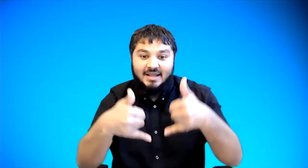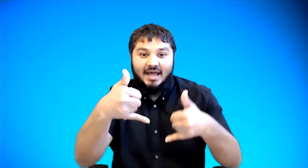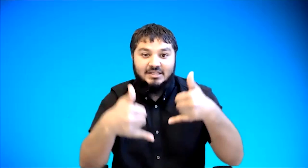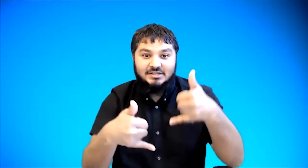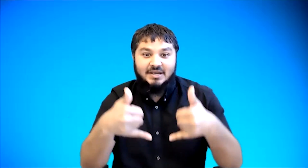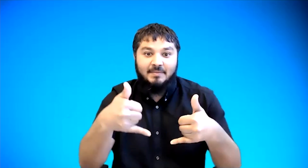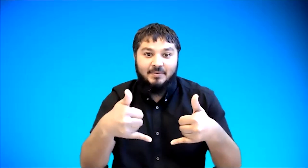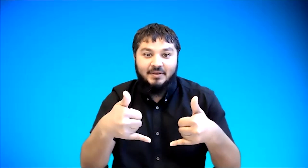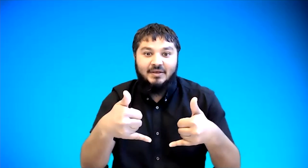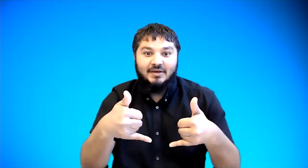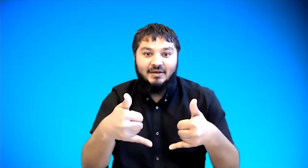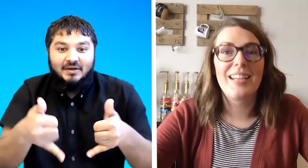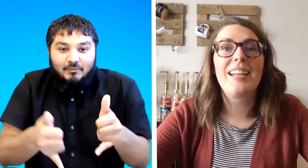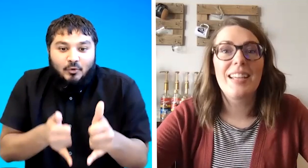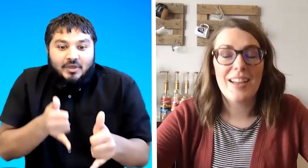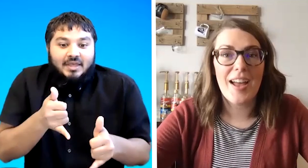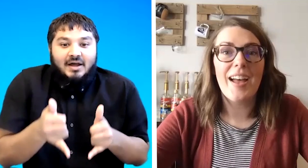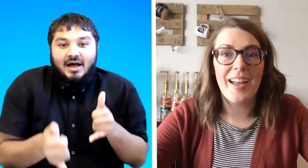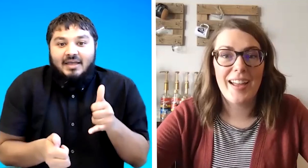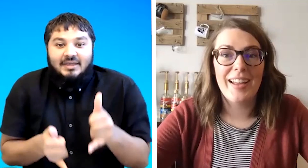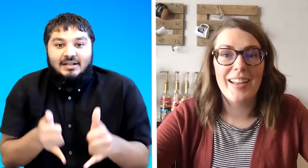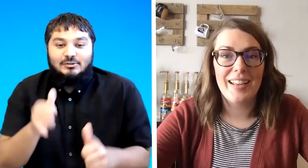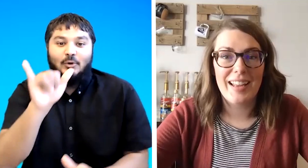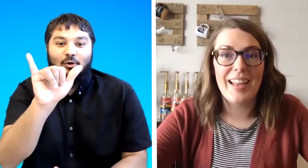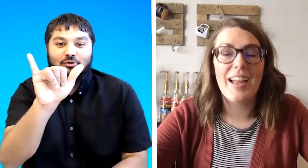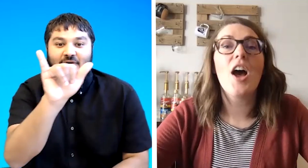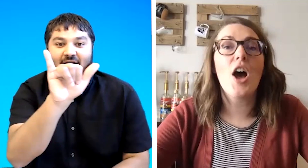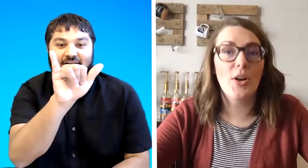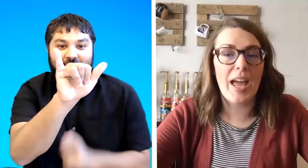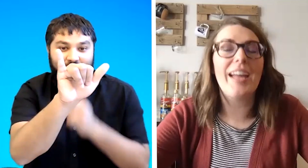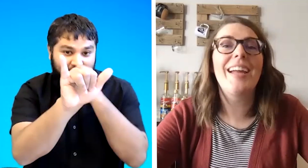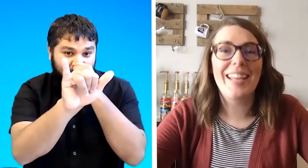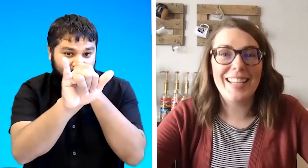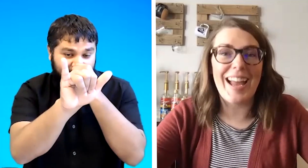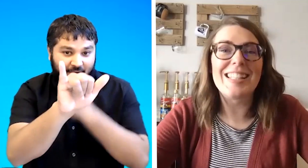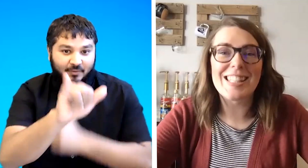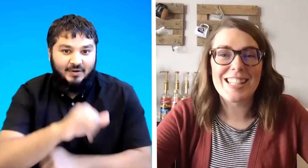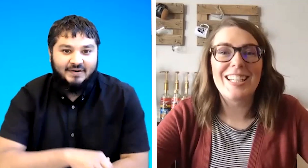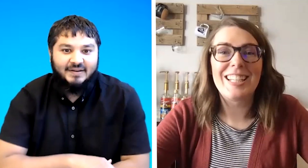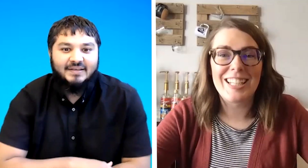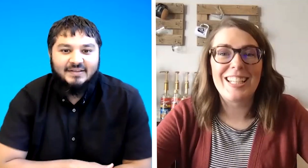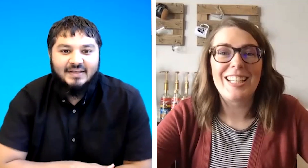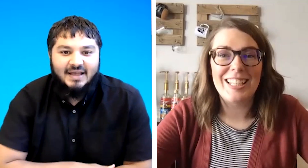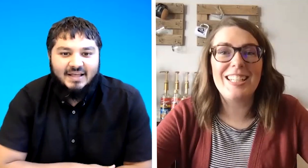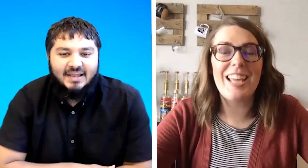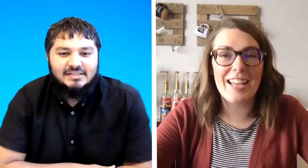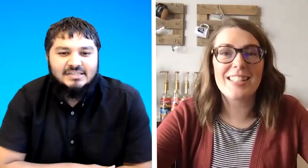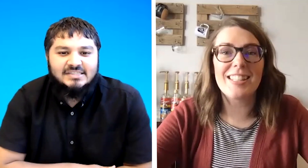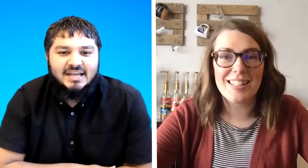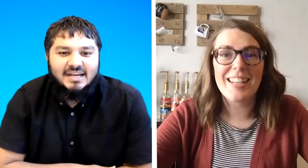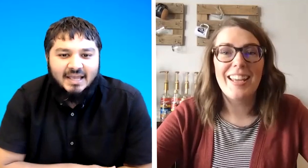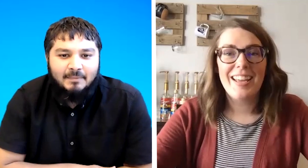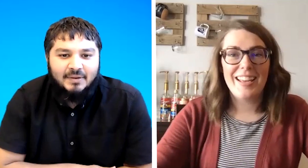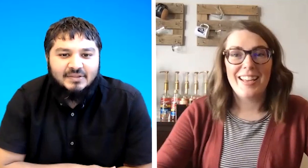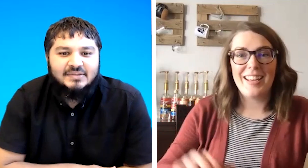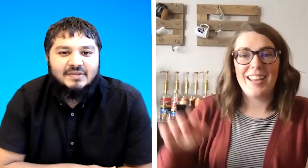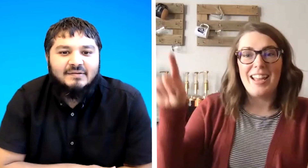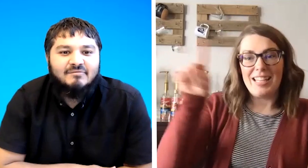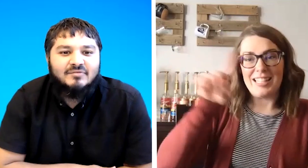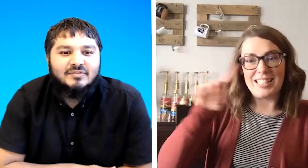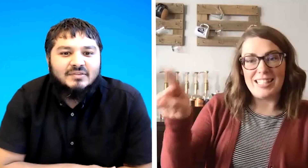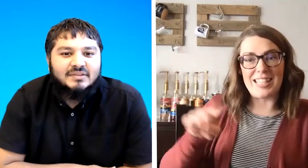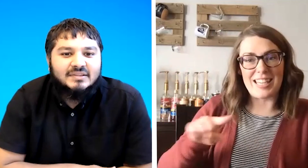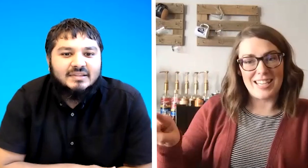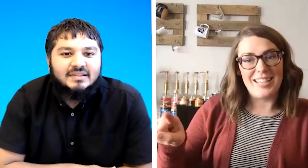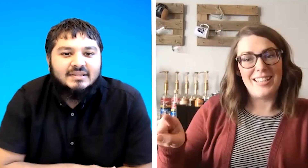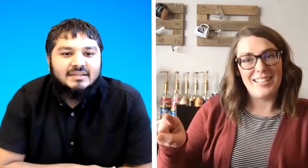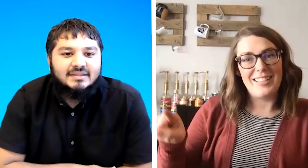and shape uh walking in high heat so lots of okay yes one yes zed again please z yeah